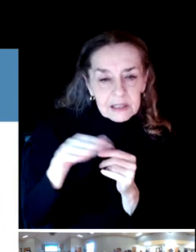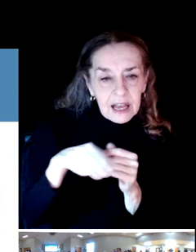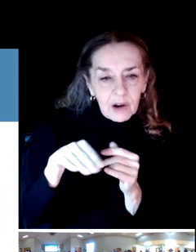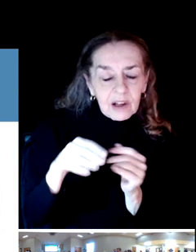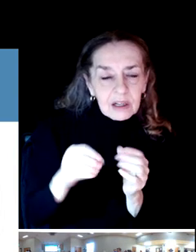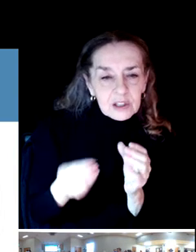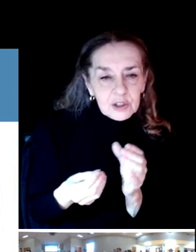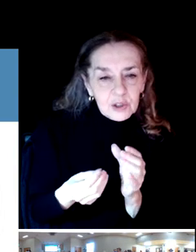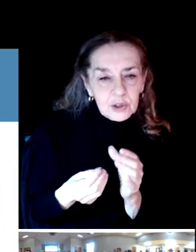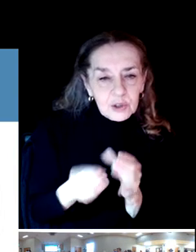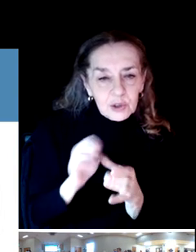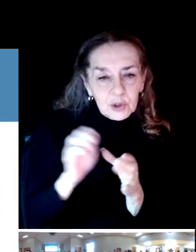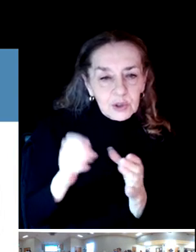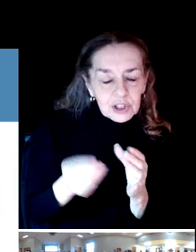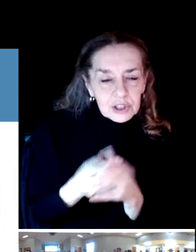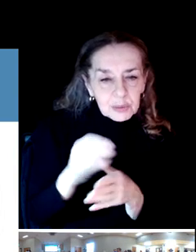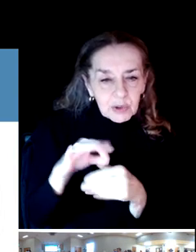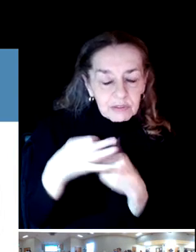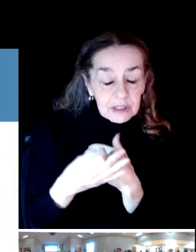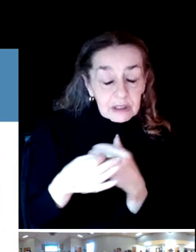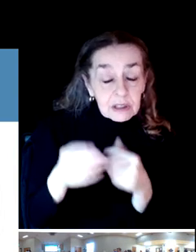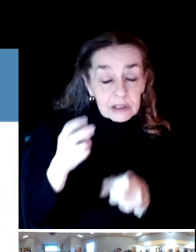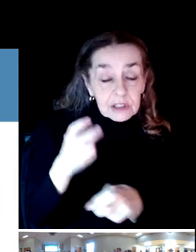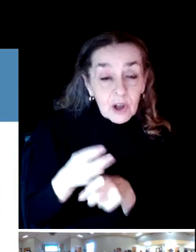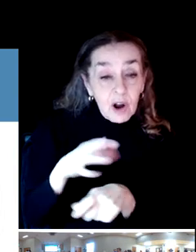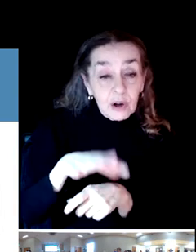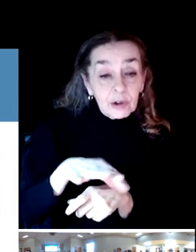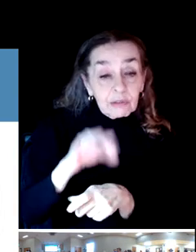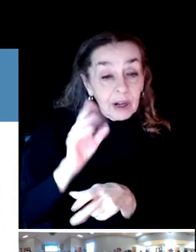It's hard to find people to help teach those classes.